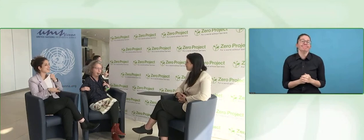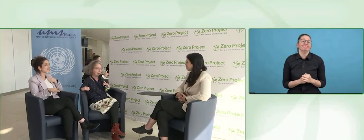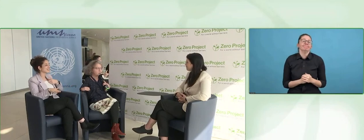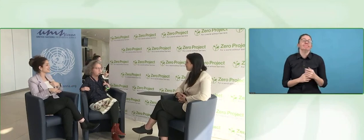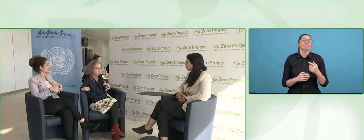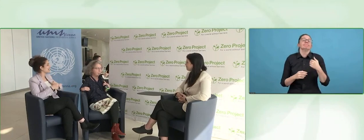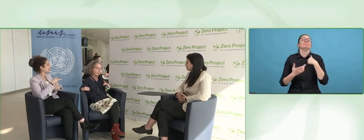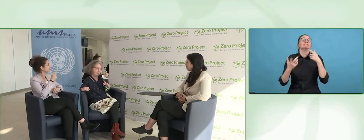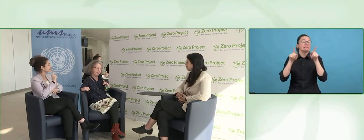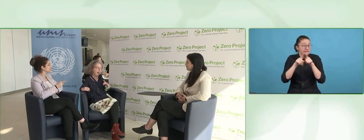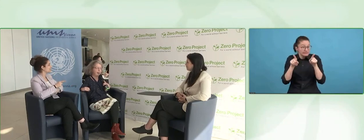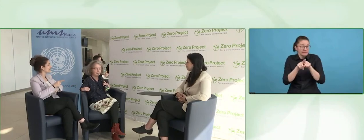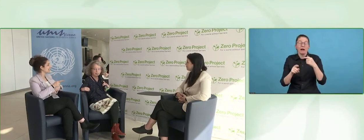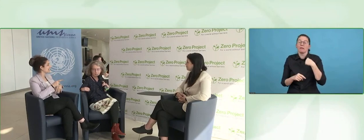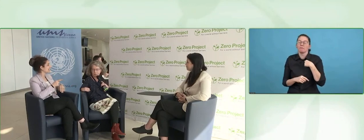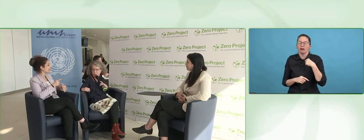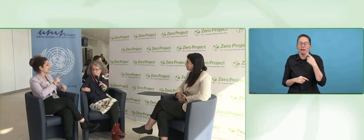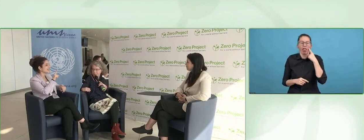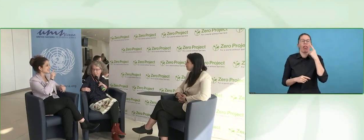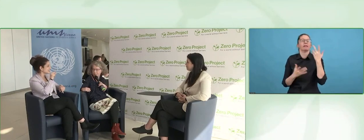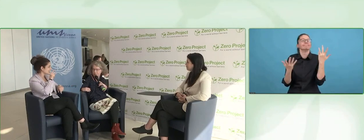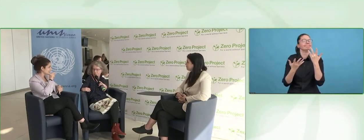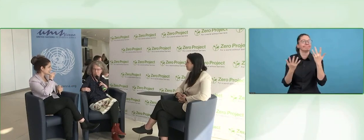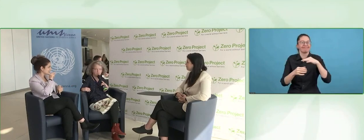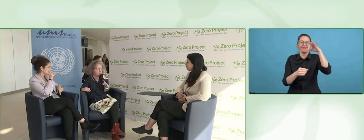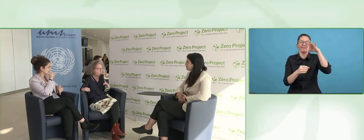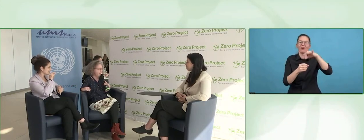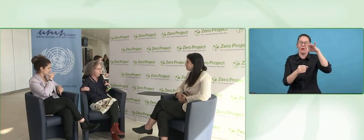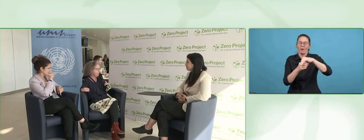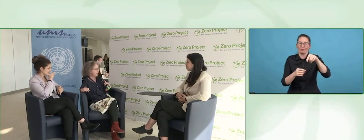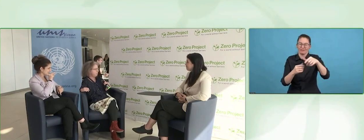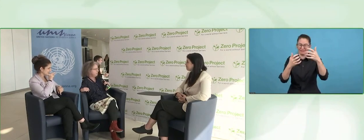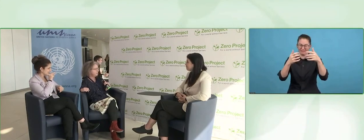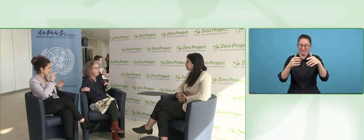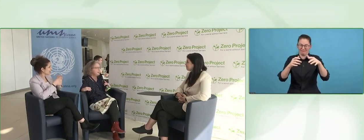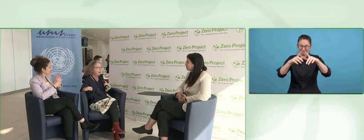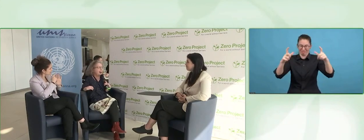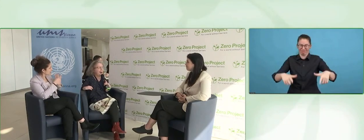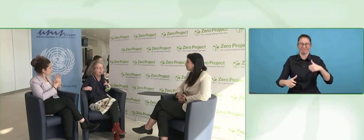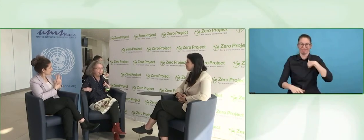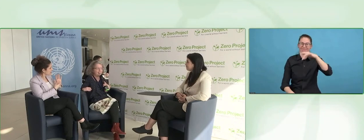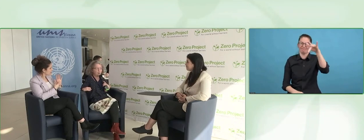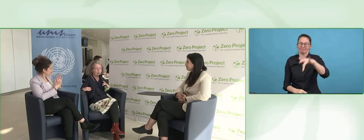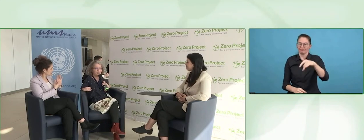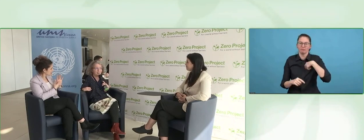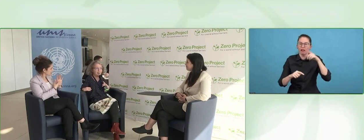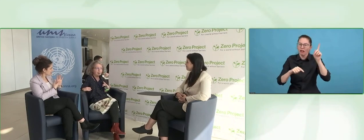I had to treat them many times, and that worked.